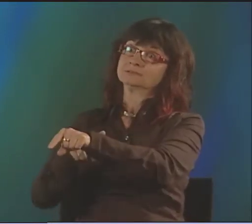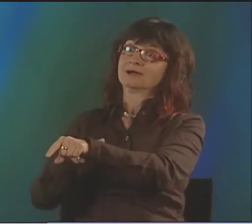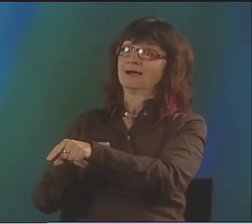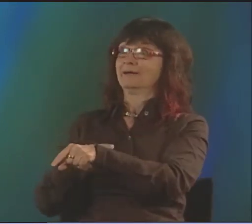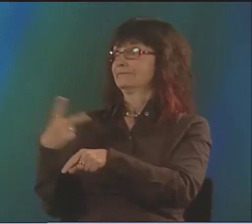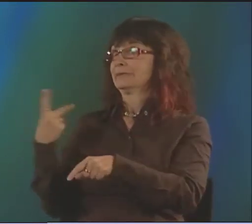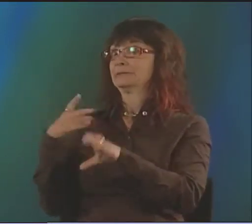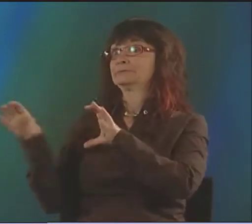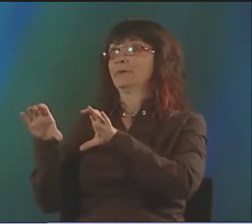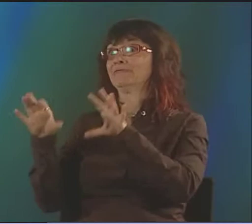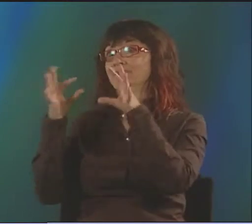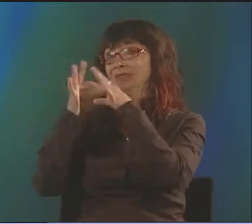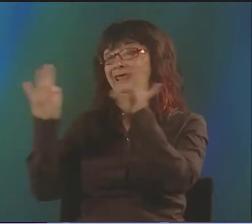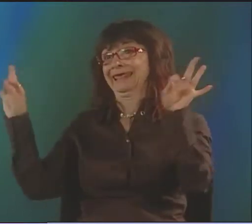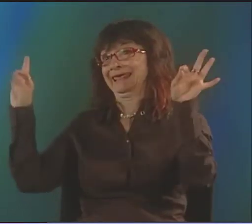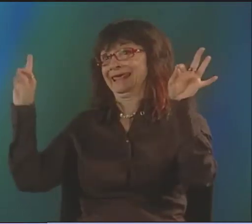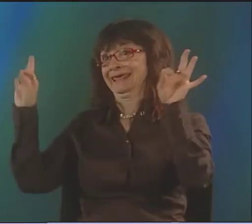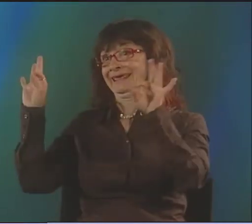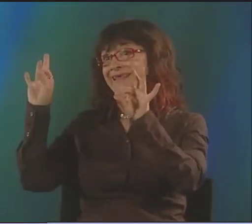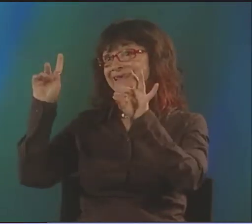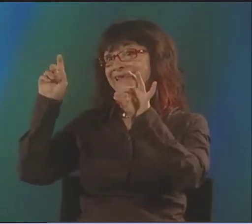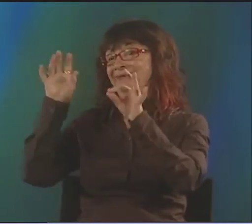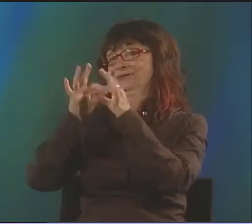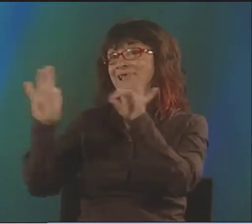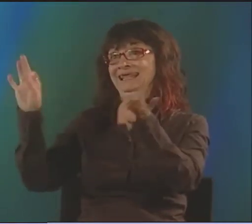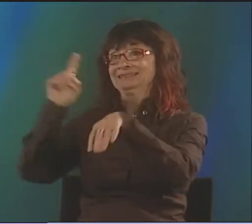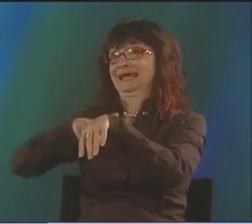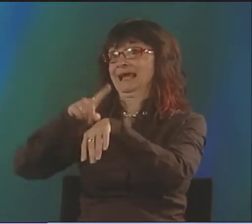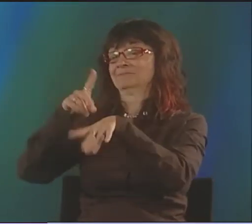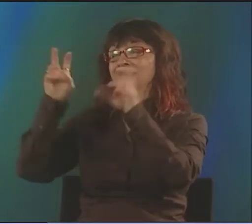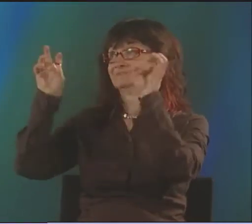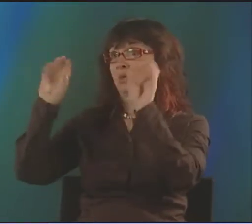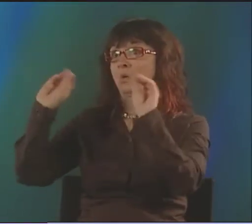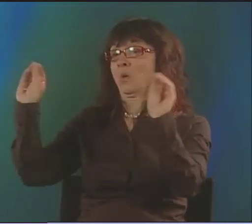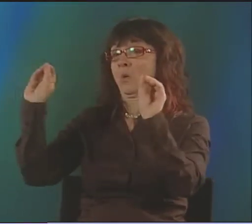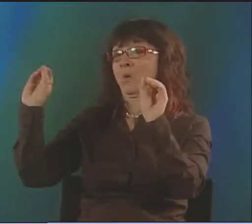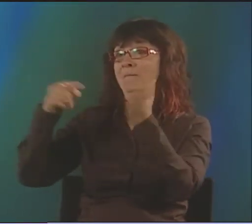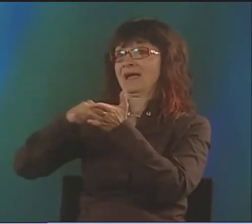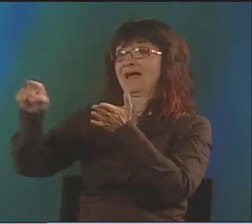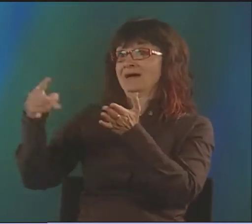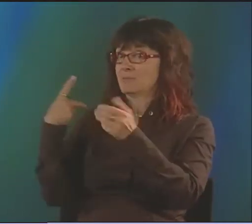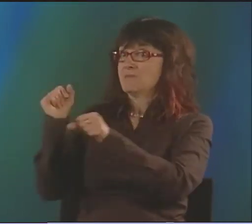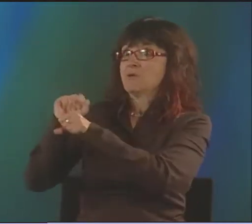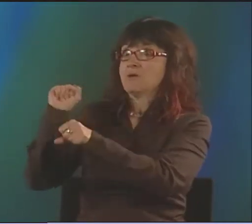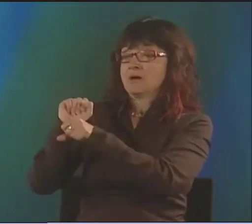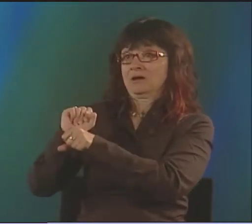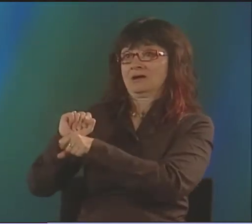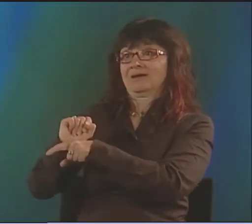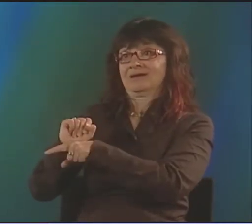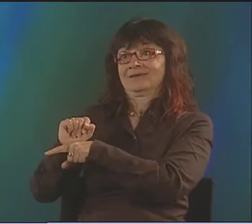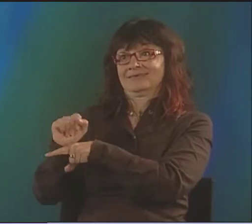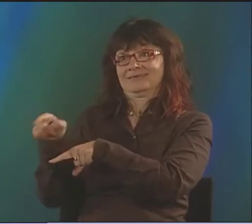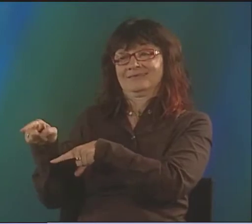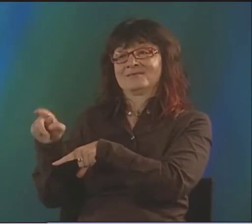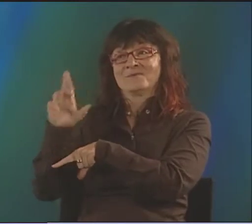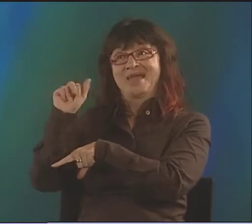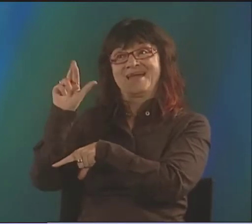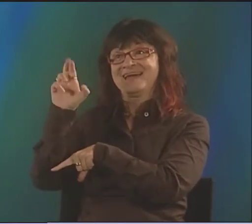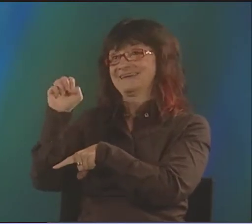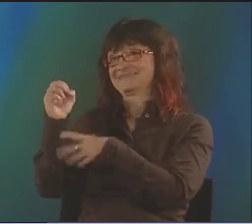YOU KNOW, THEN WE WOULD PRACTICE TOGETHER. SHE WOULD MATCH THE WORD TO MY PERFORMANCE. AND IT TOOK A LONG TIME. AND THIS WAS IN HER FREE TIME.